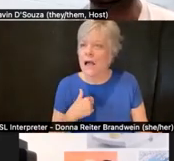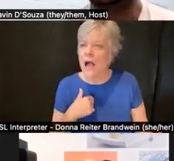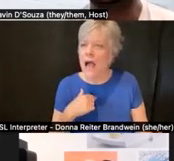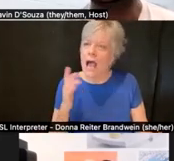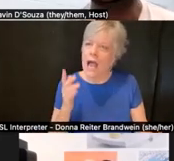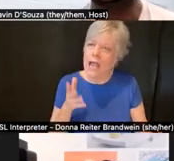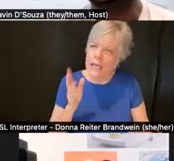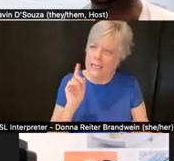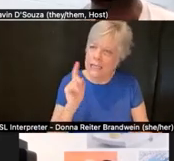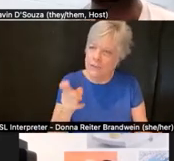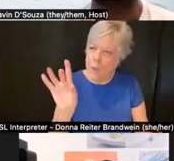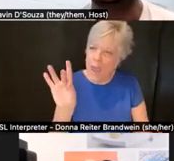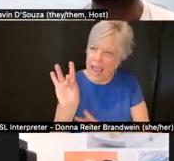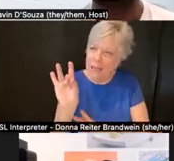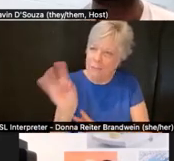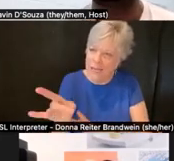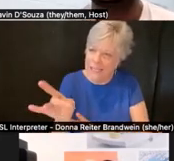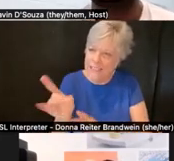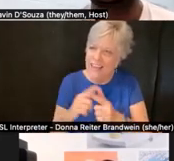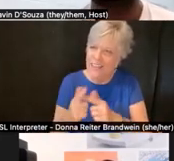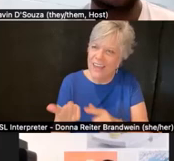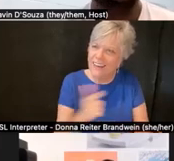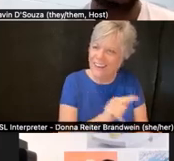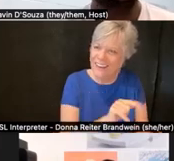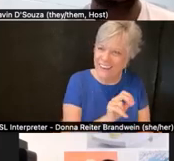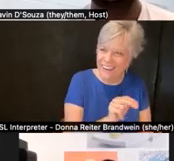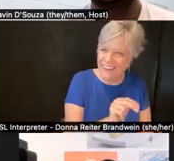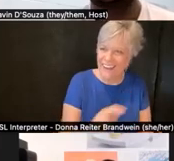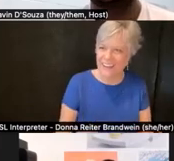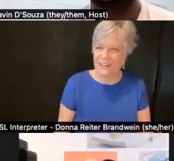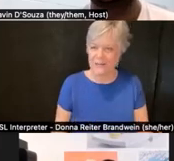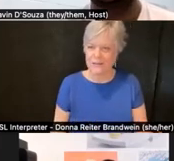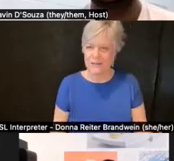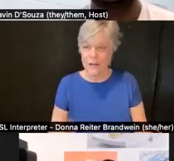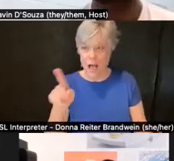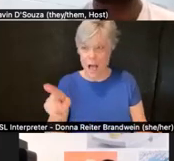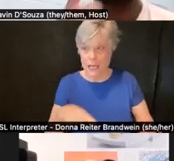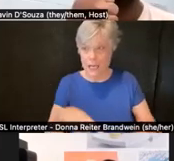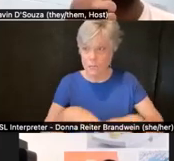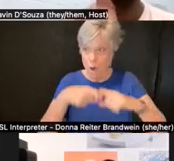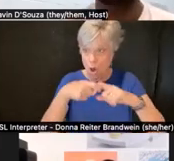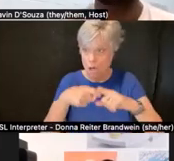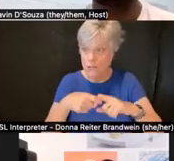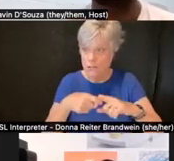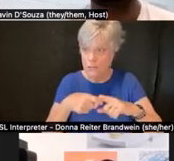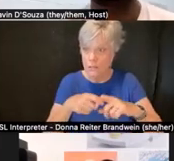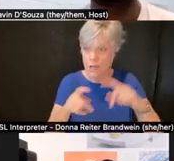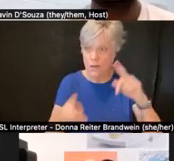and then we'll move on to Ann. Great. I can also pause if people are woefully hoping